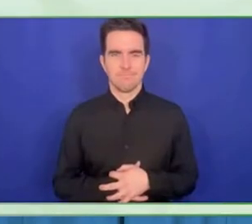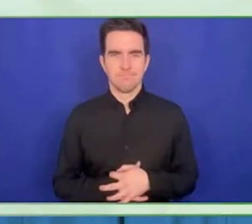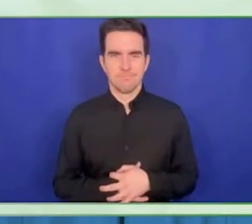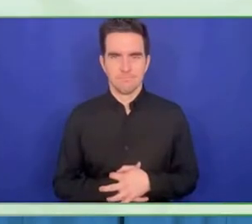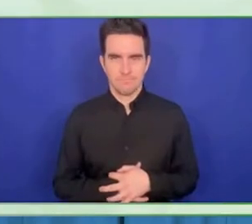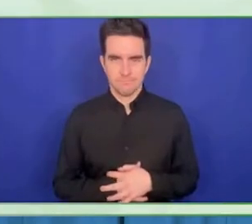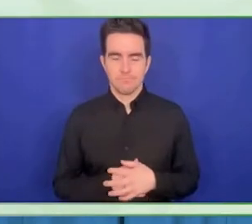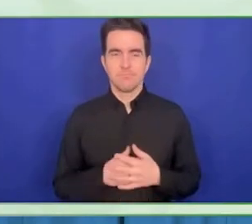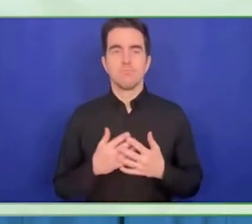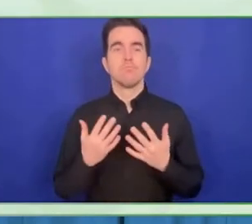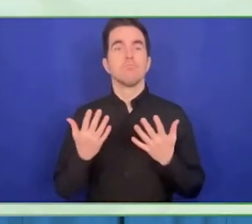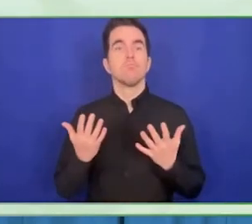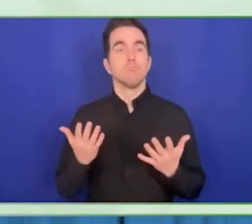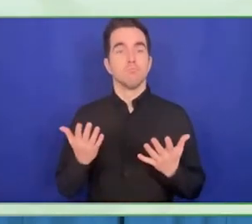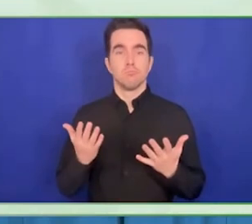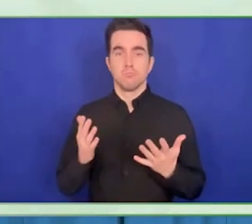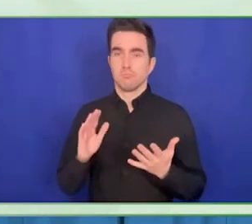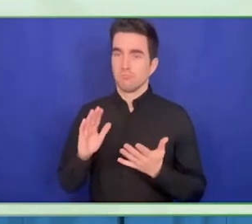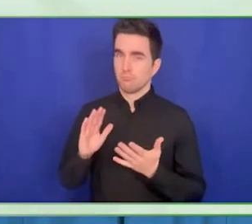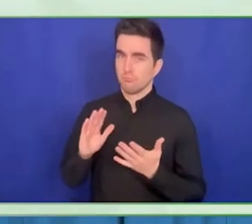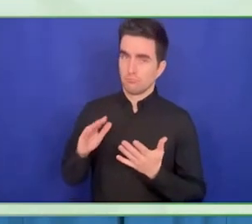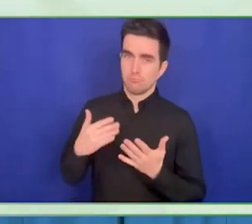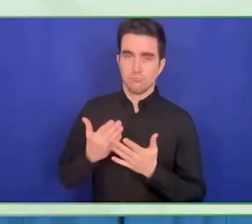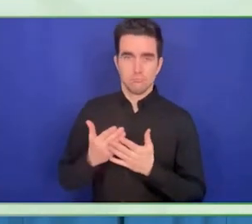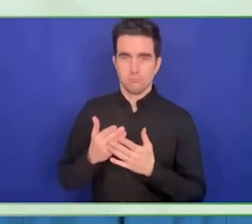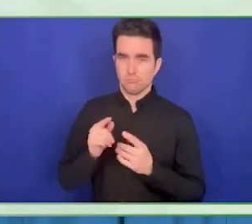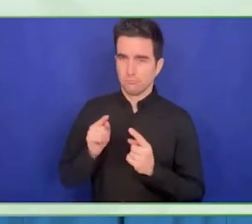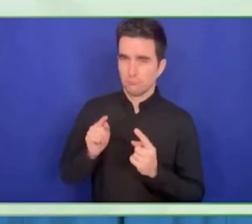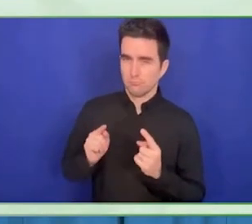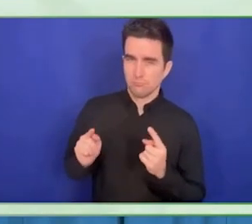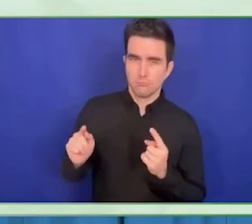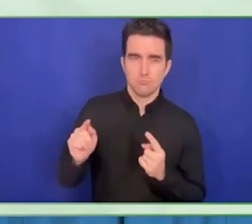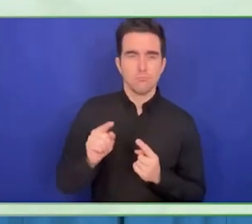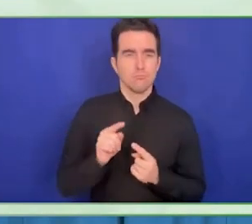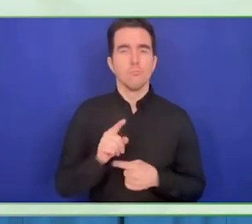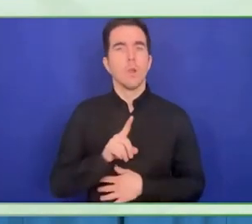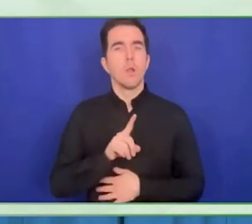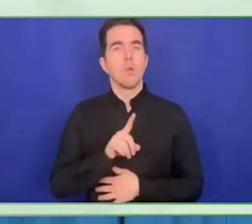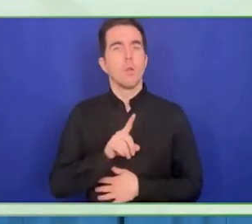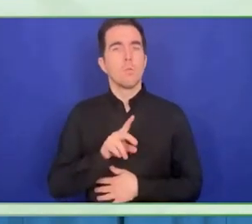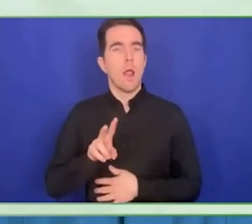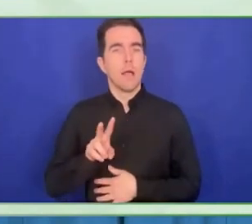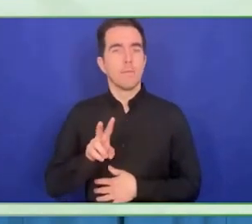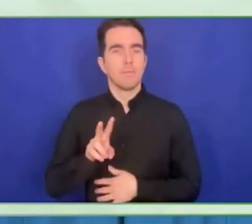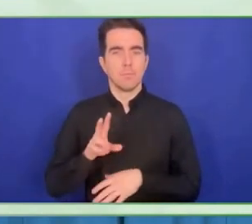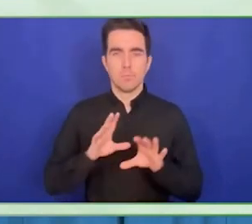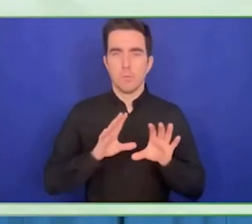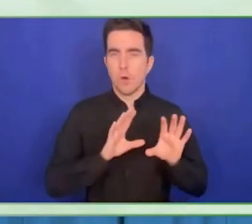organisations and two projects were conducted by academic staff and